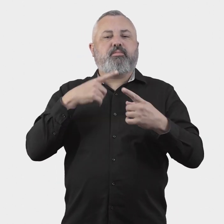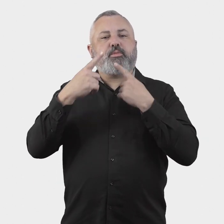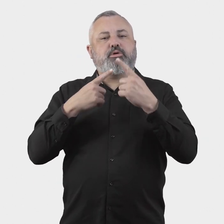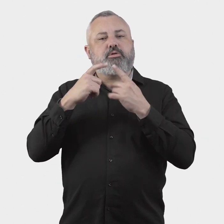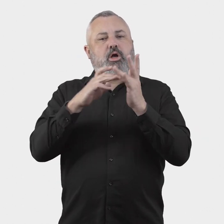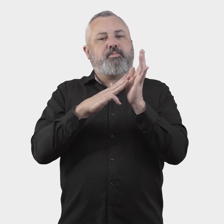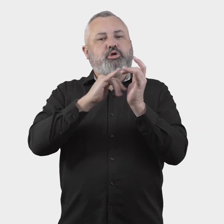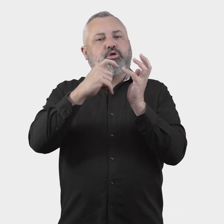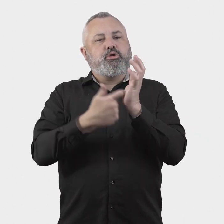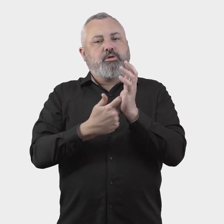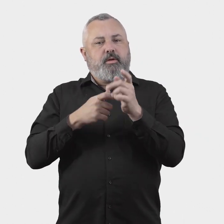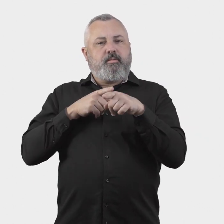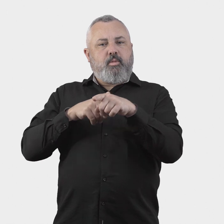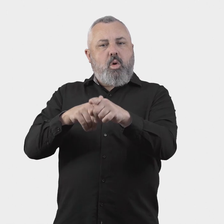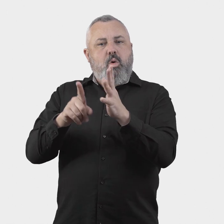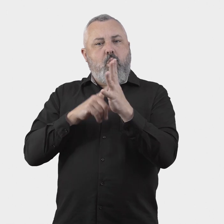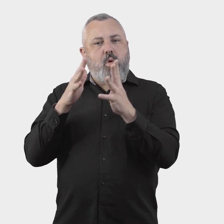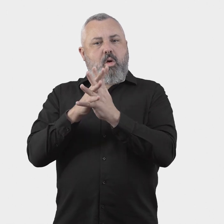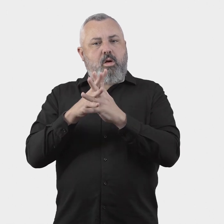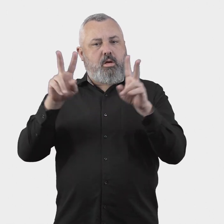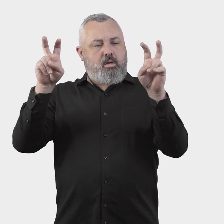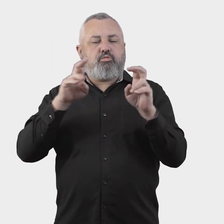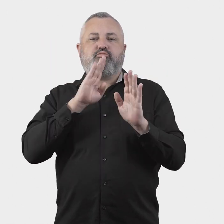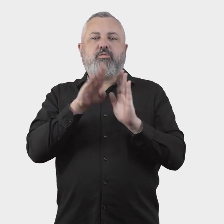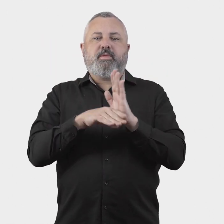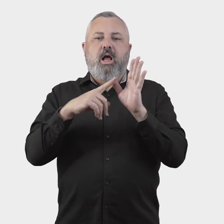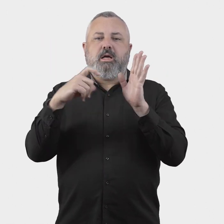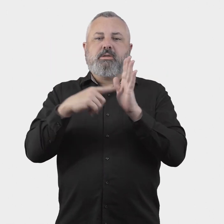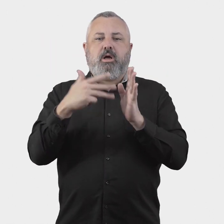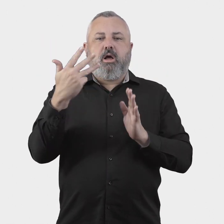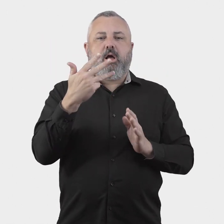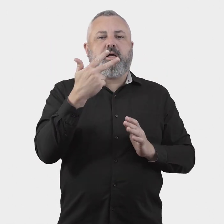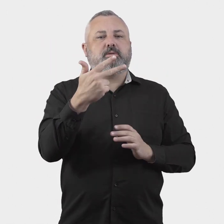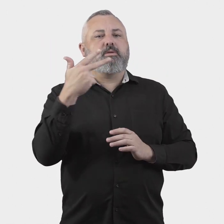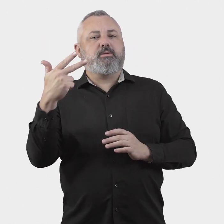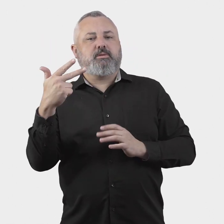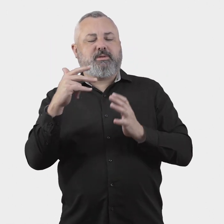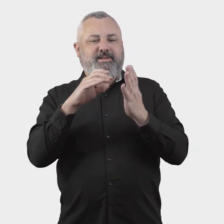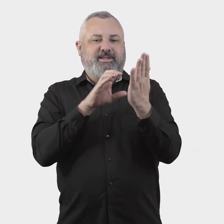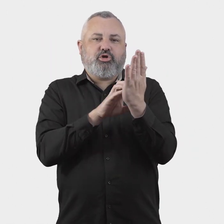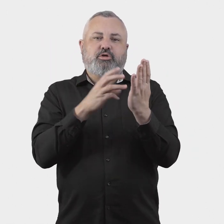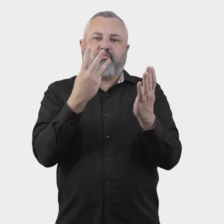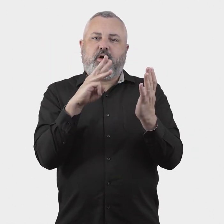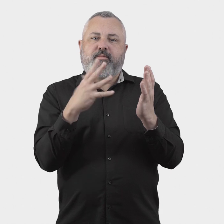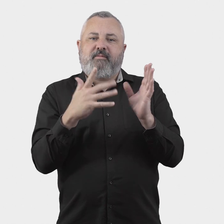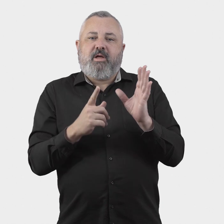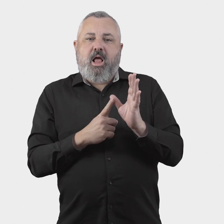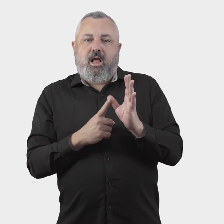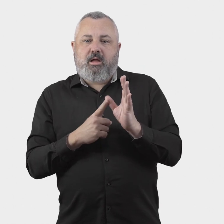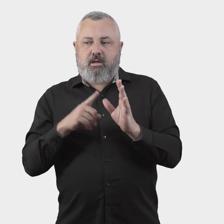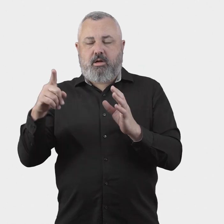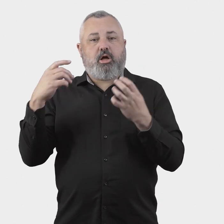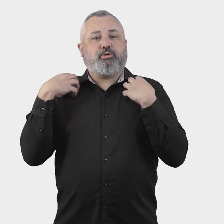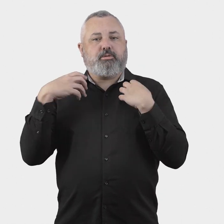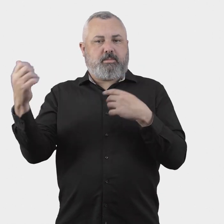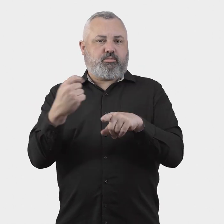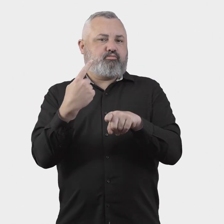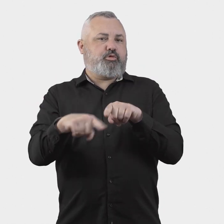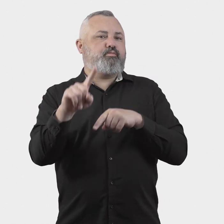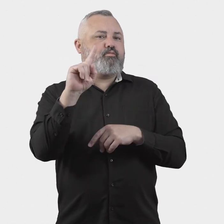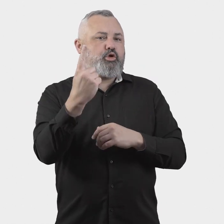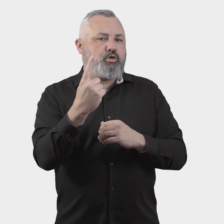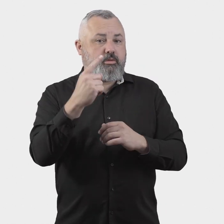Information Commissioner under section 35A of the Privacy Act 1988.